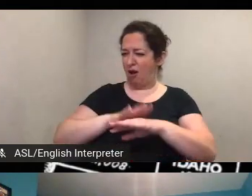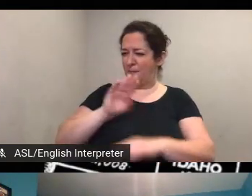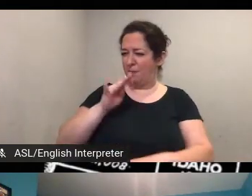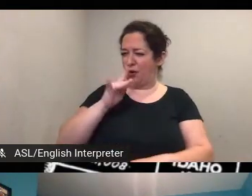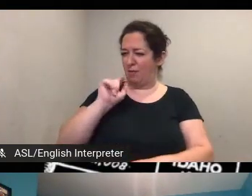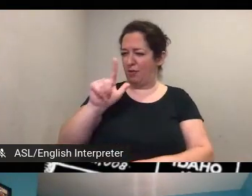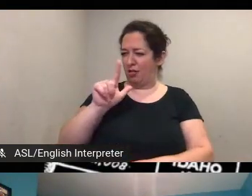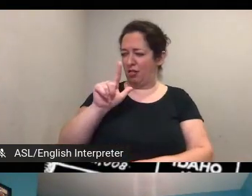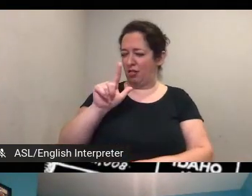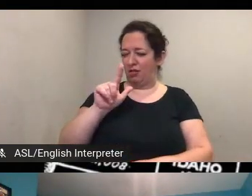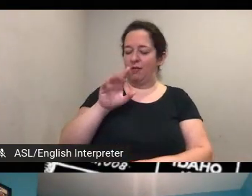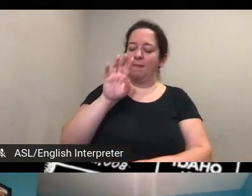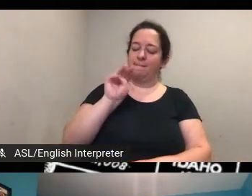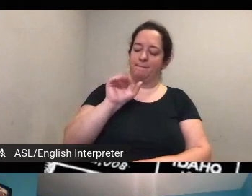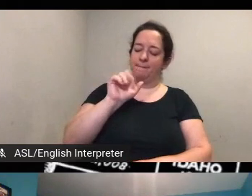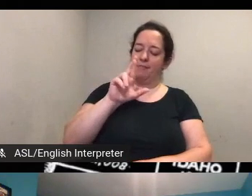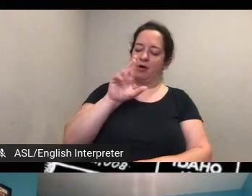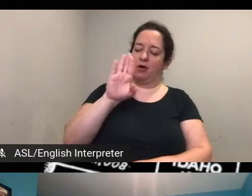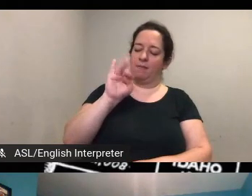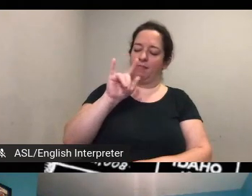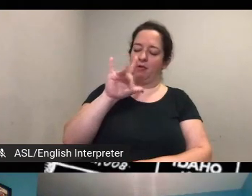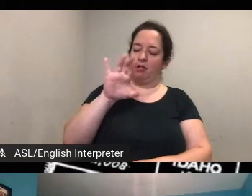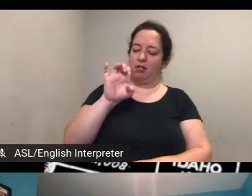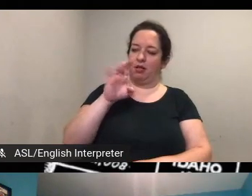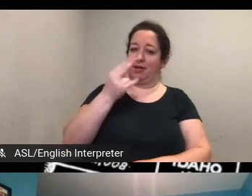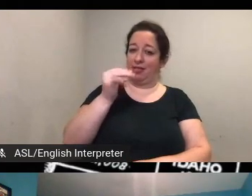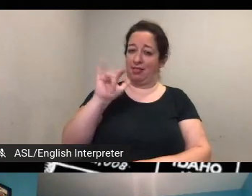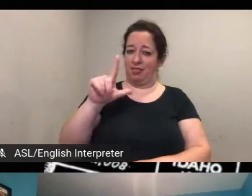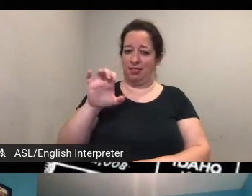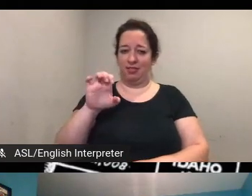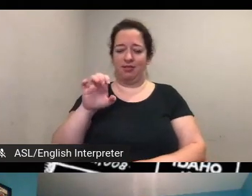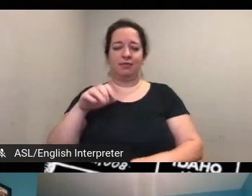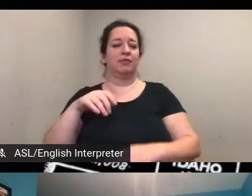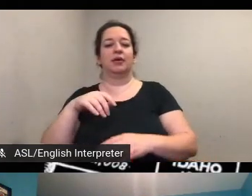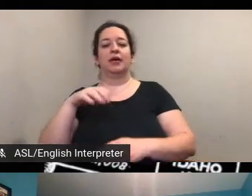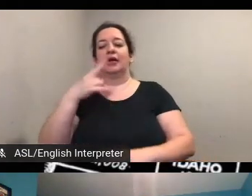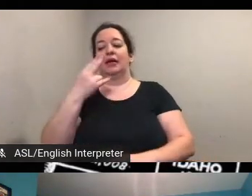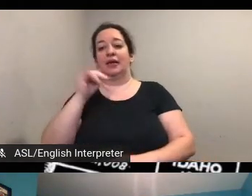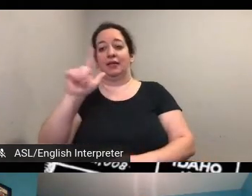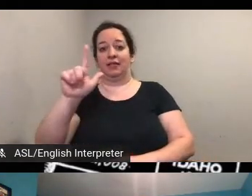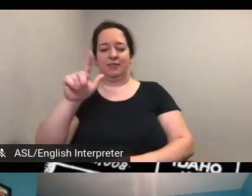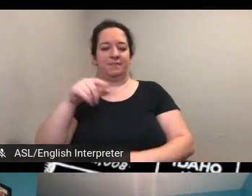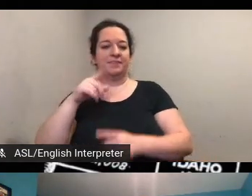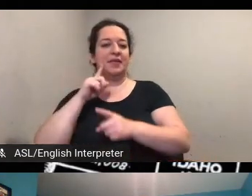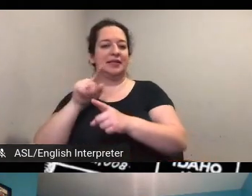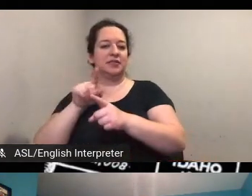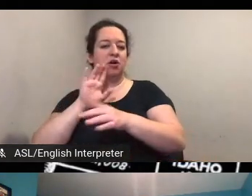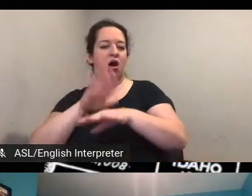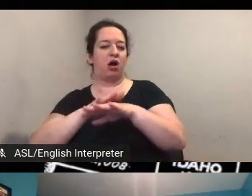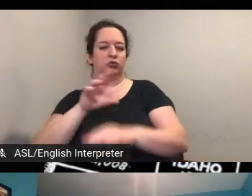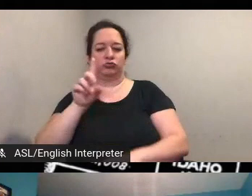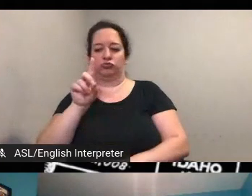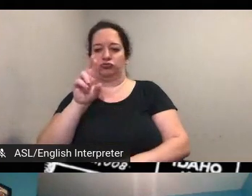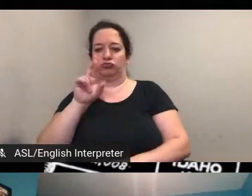it's on uh i think it's on druid hill avenue but yeah i'm not sure yeah okay